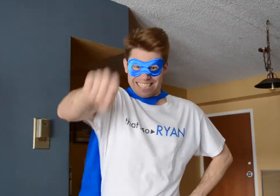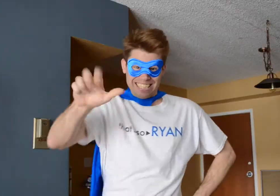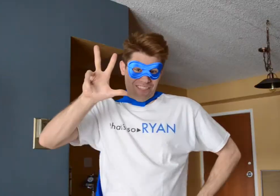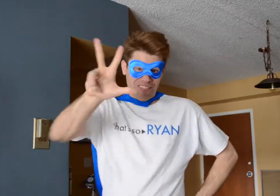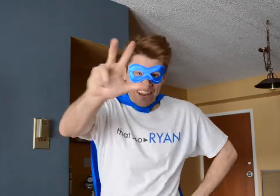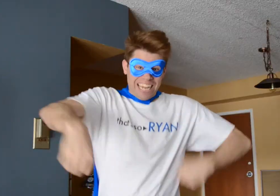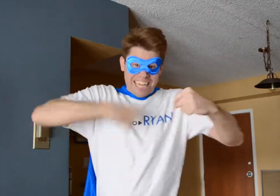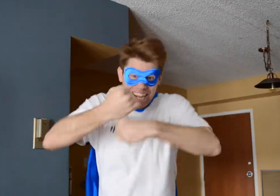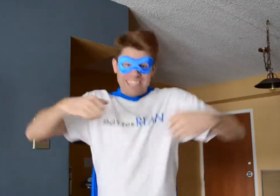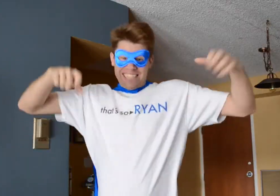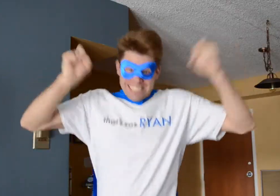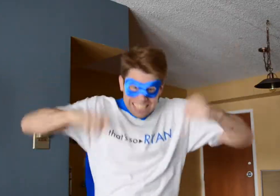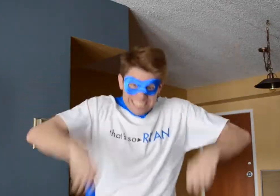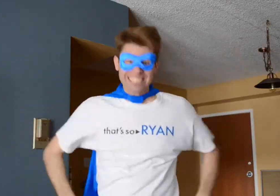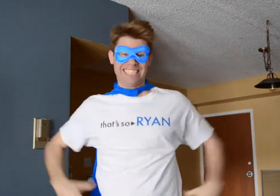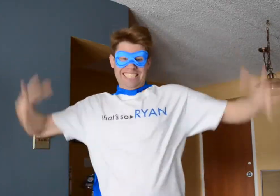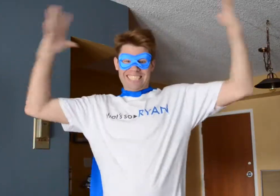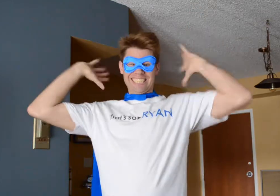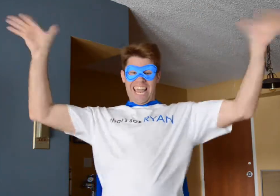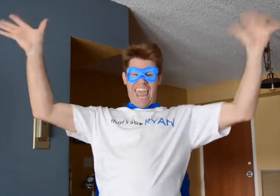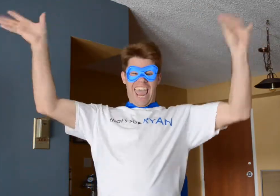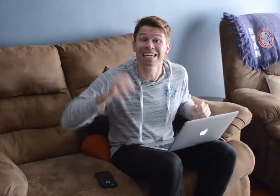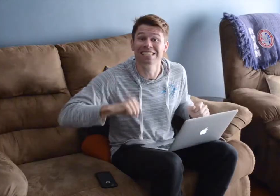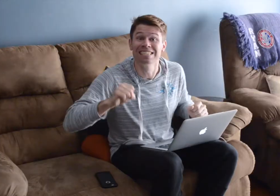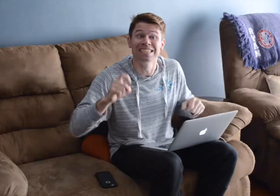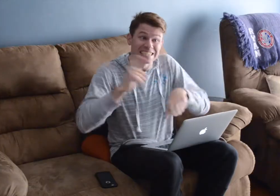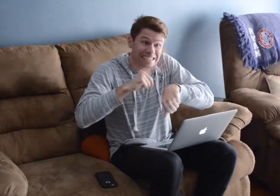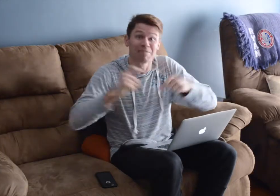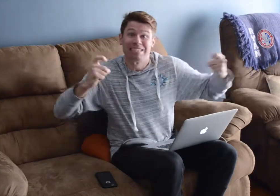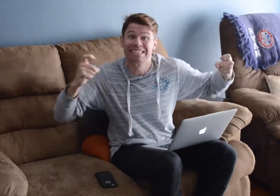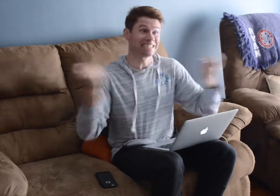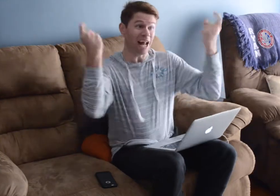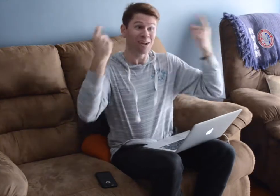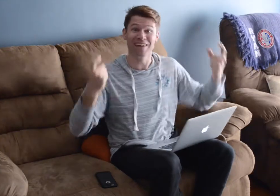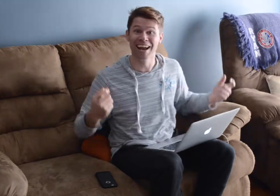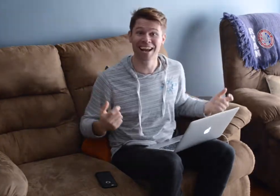YES, 3 YEARS!!! YAH!!! YES, IT TIMES TO CELEBRATION!